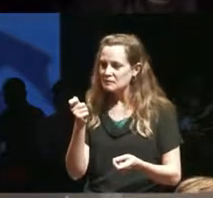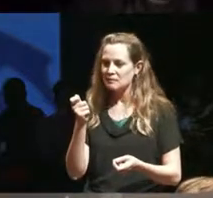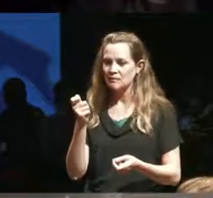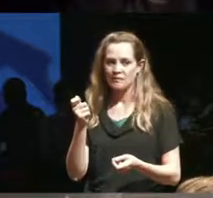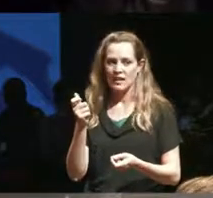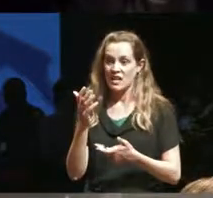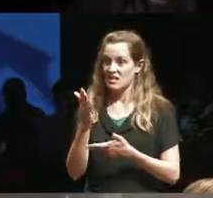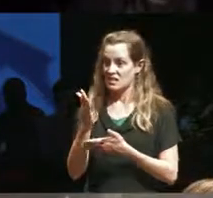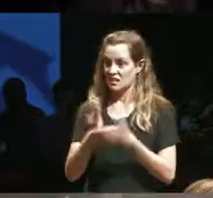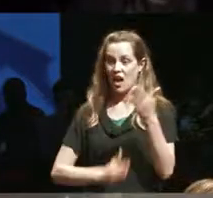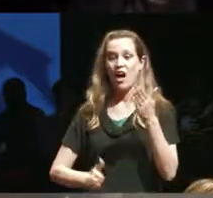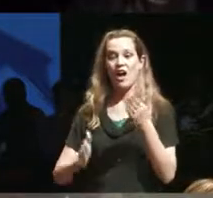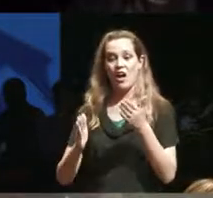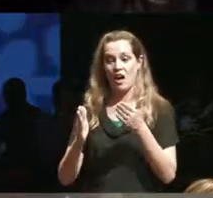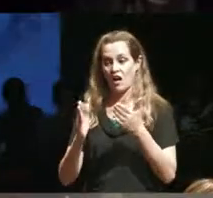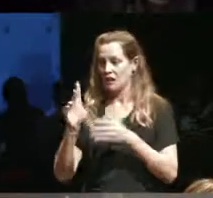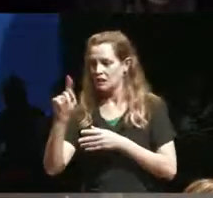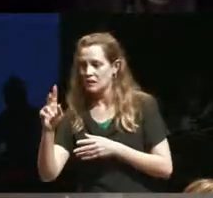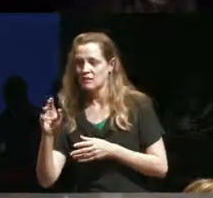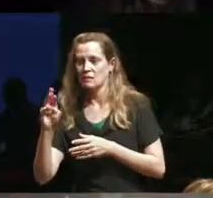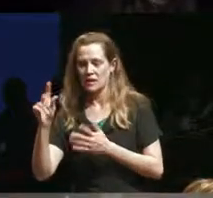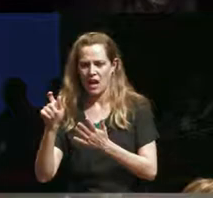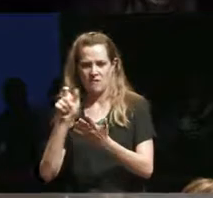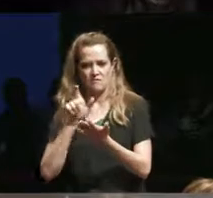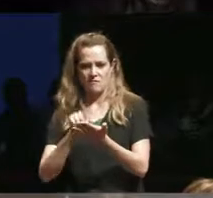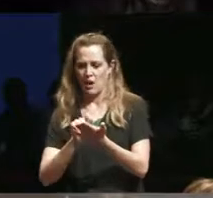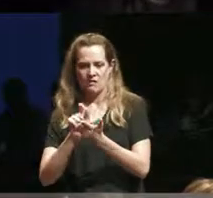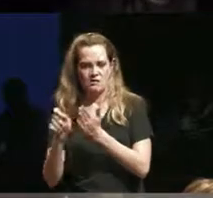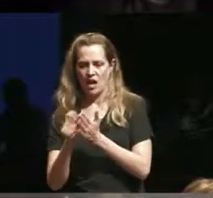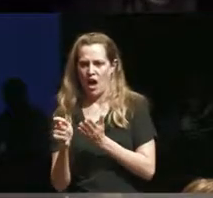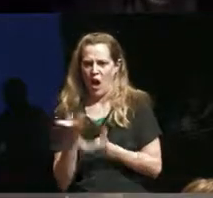was you know saying oh my gosh they're they're exploiting you know disability